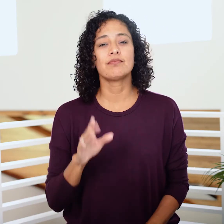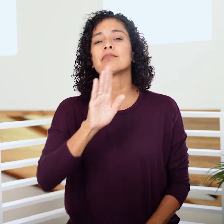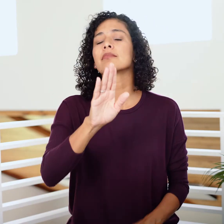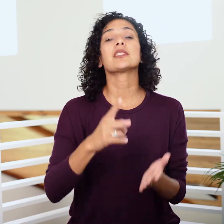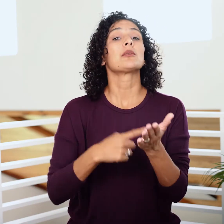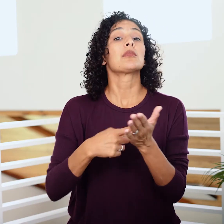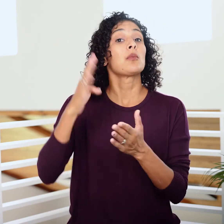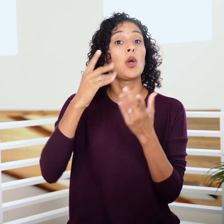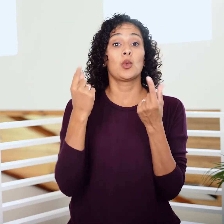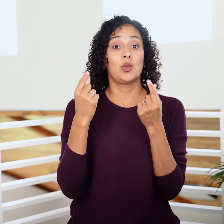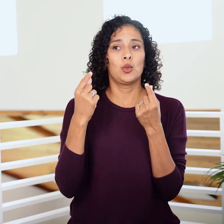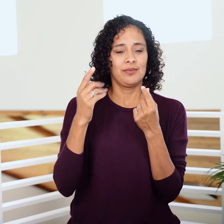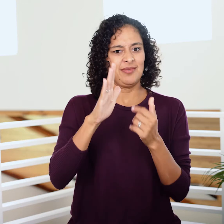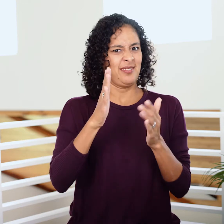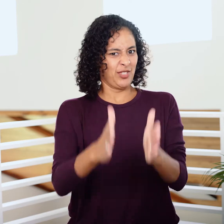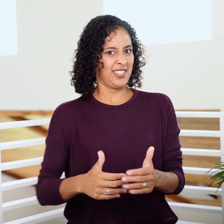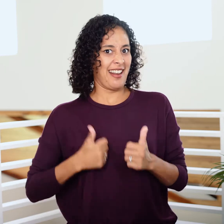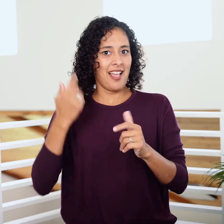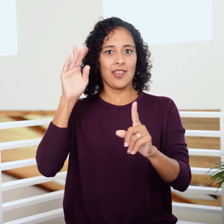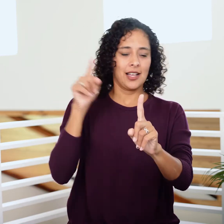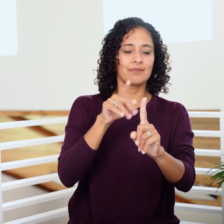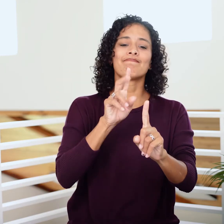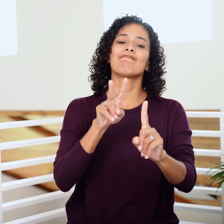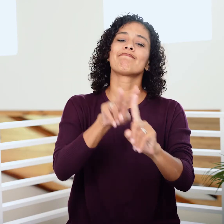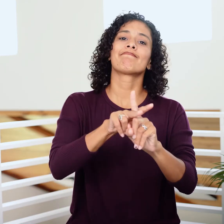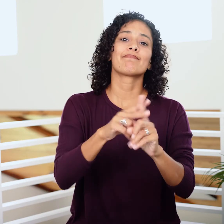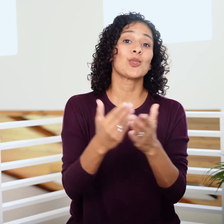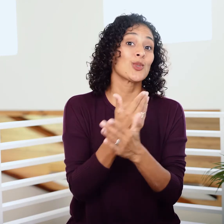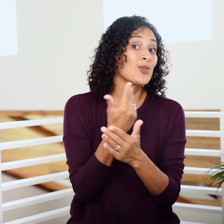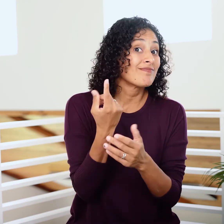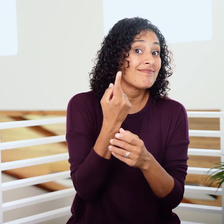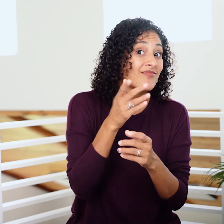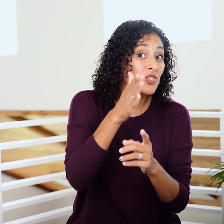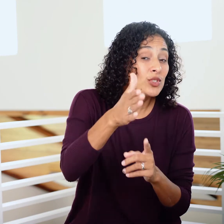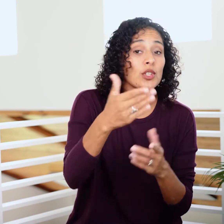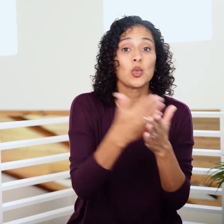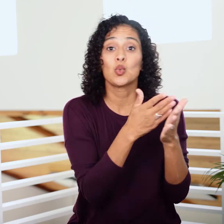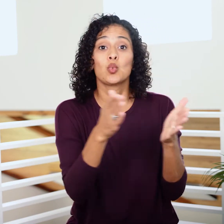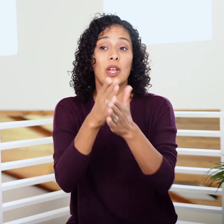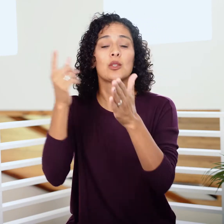Sometimes, when God is revealing a new assignment or direction